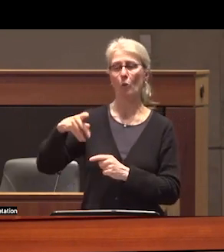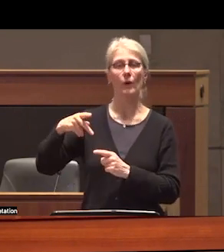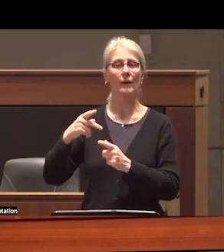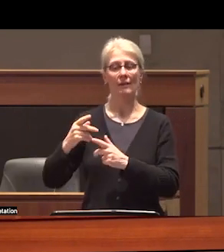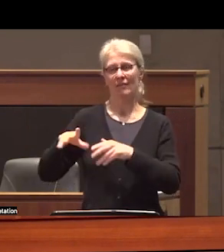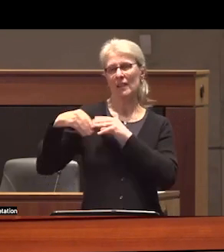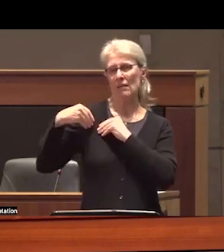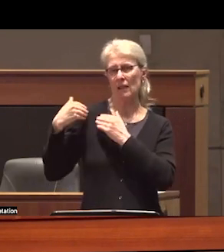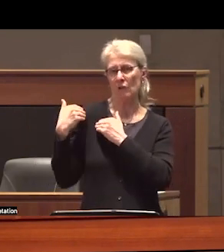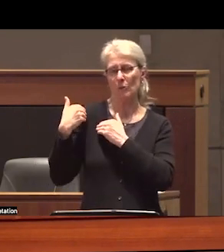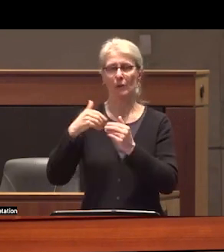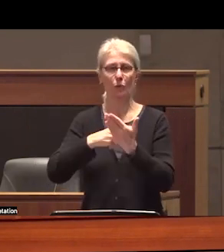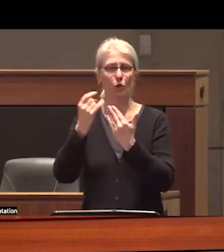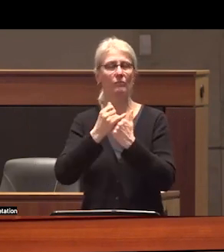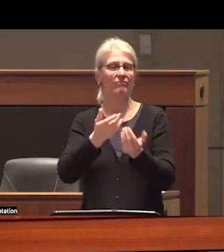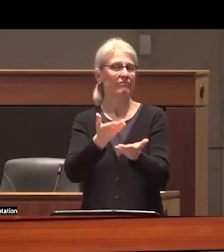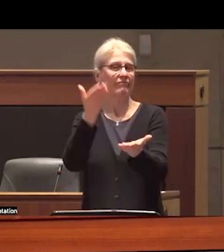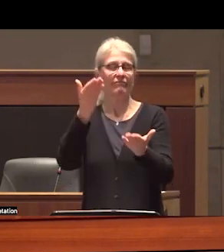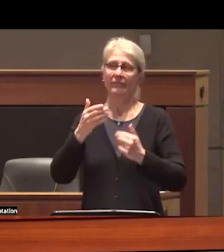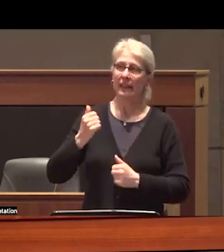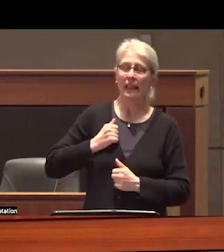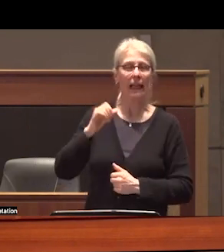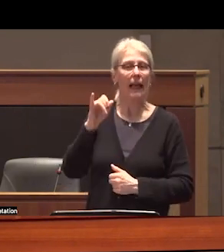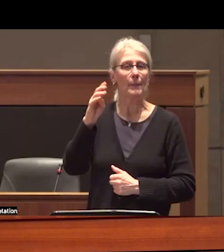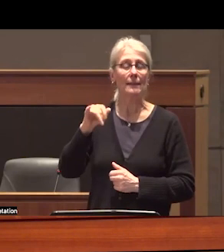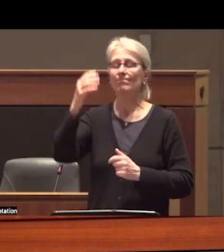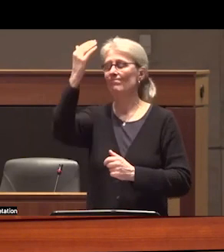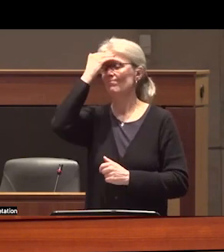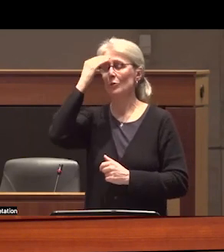also presented ample evidence that the Canadian embassy had knew about dissensions at the mining